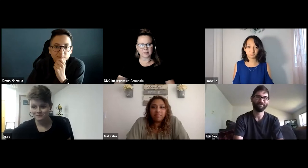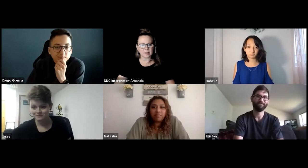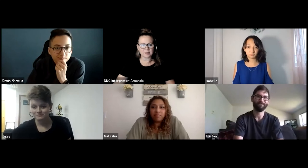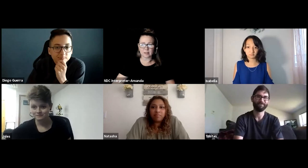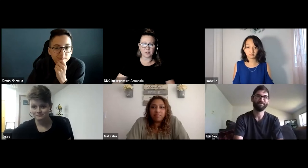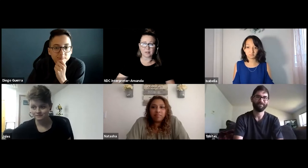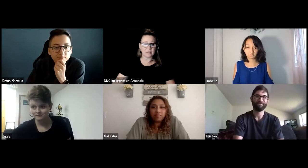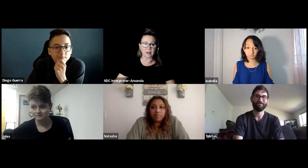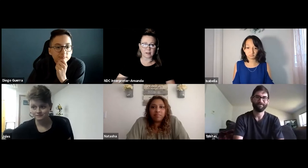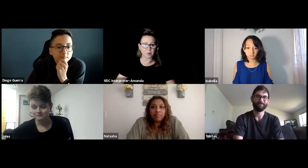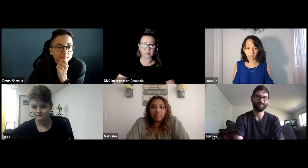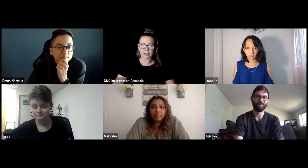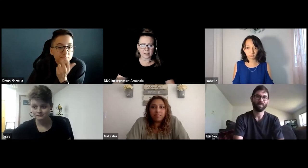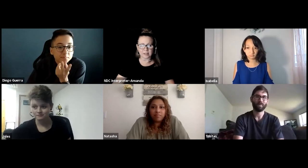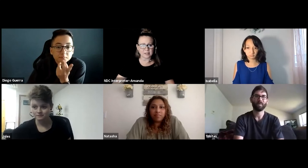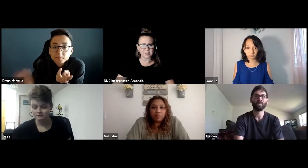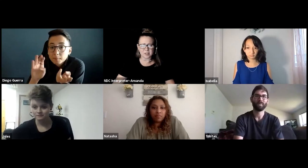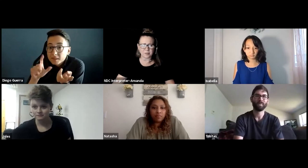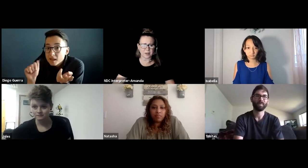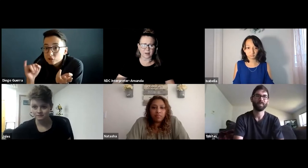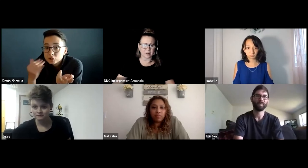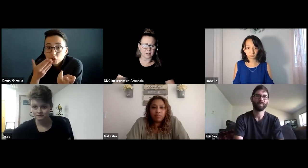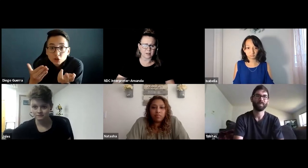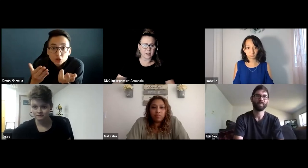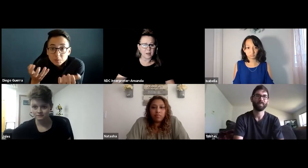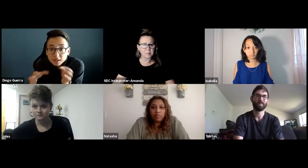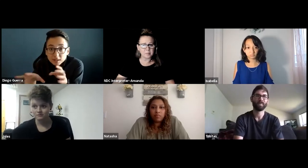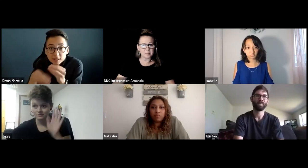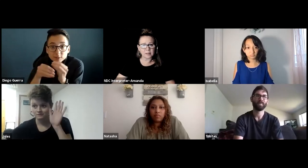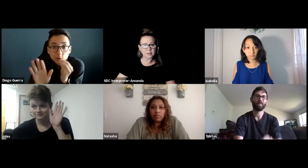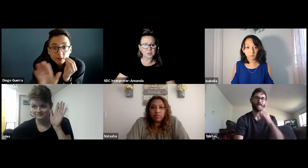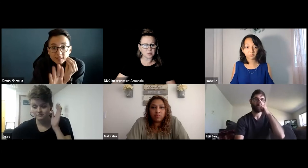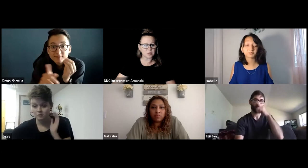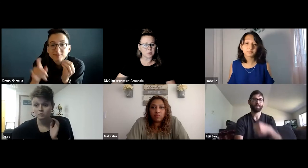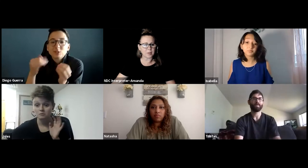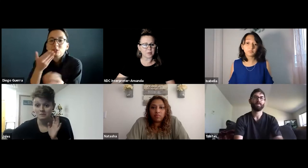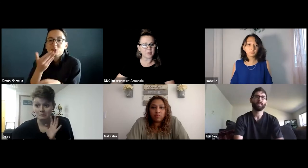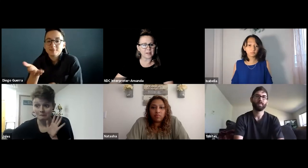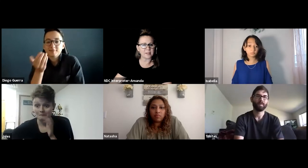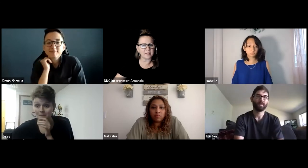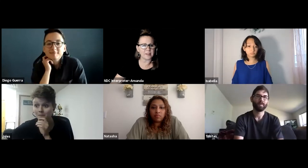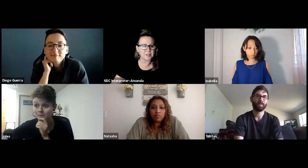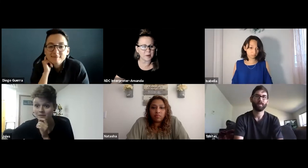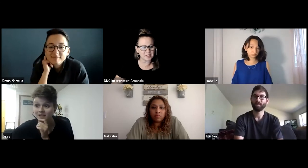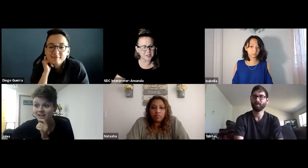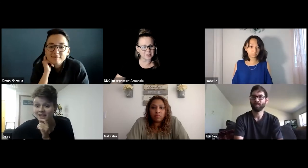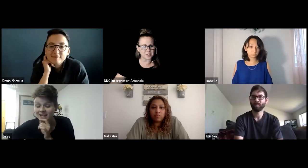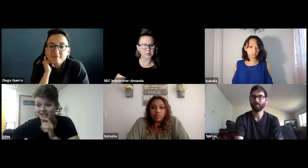Yep, that's definitely not equivalent access and just not fair. Bella, Jules, would either of you like to respond? Sure, Jules?